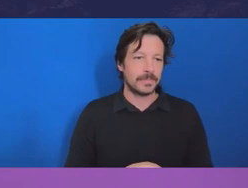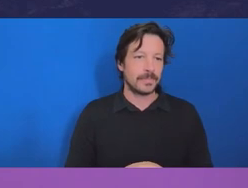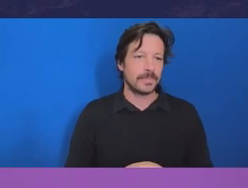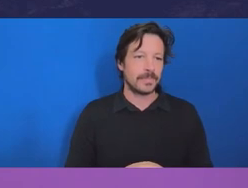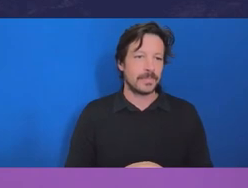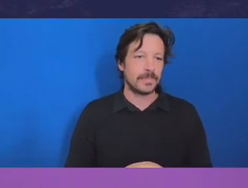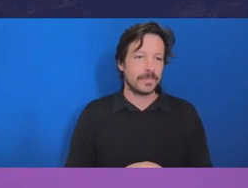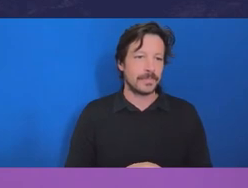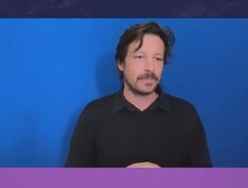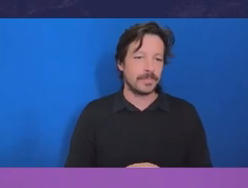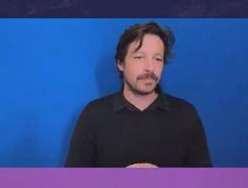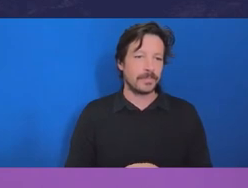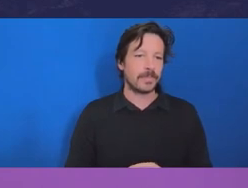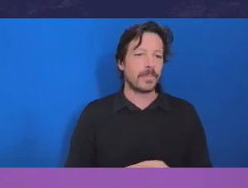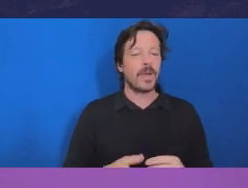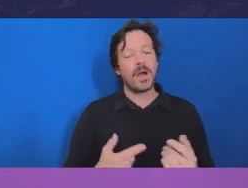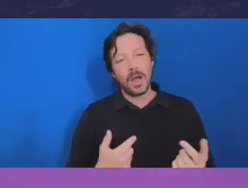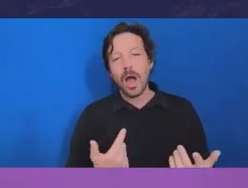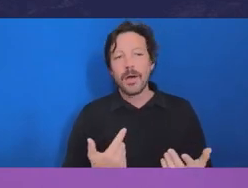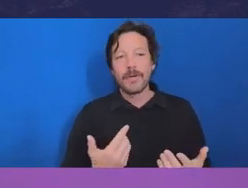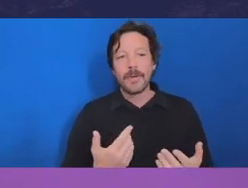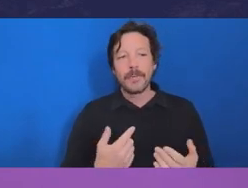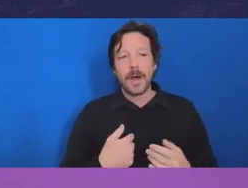the last few decades is what people talk about is the hollowing